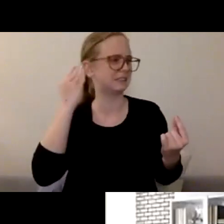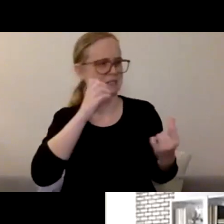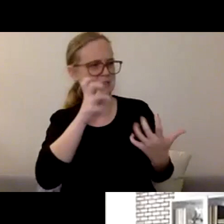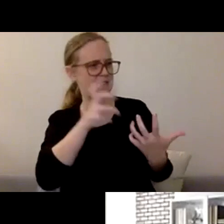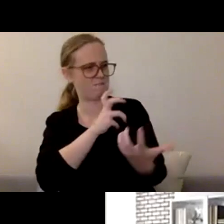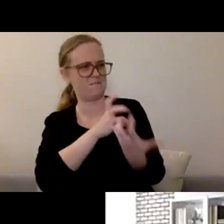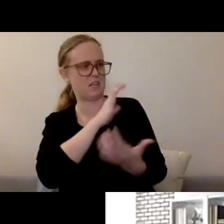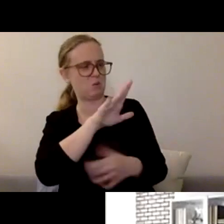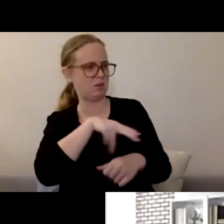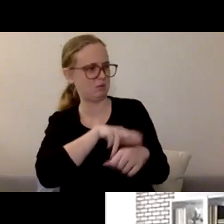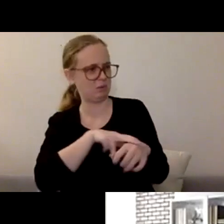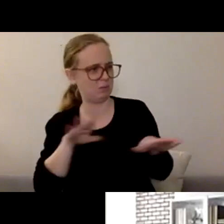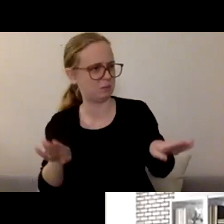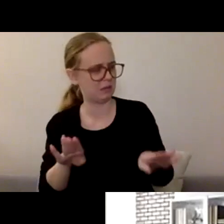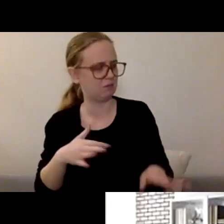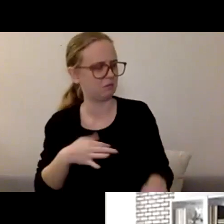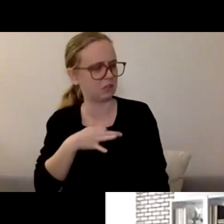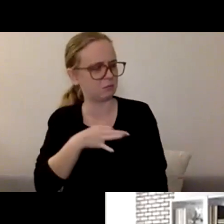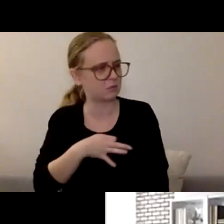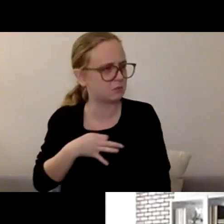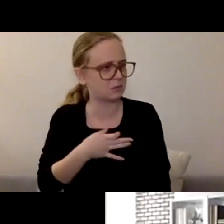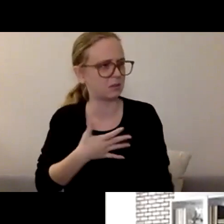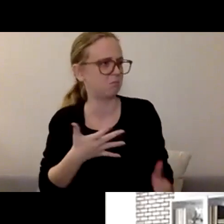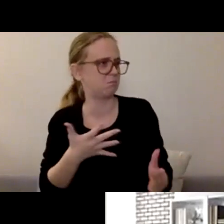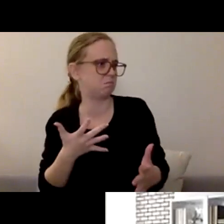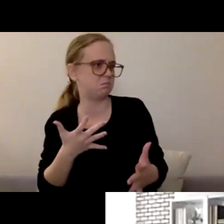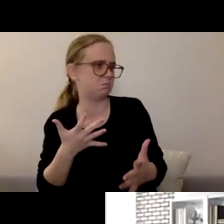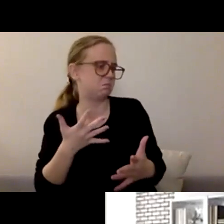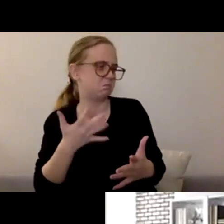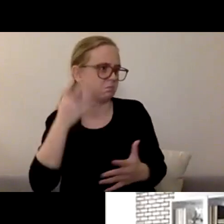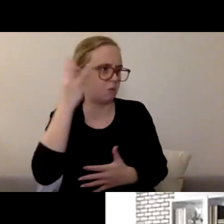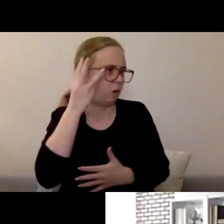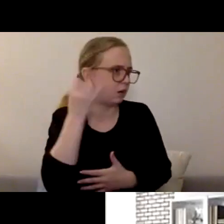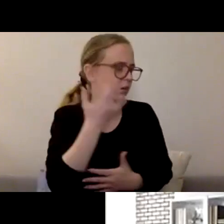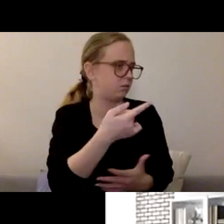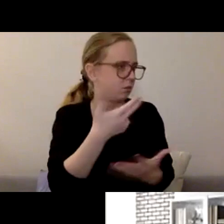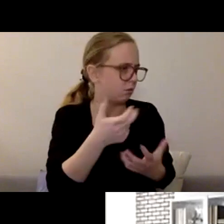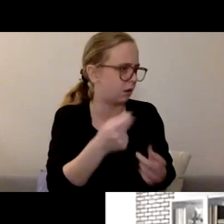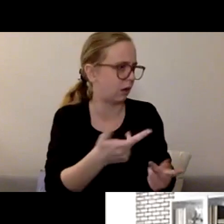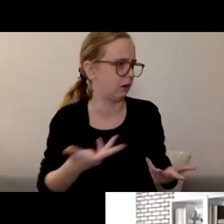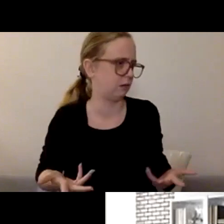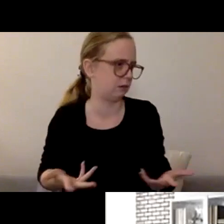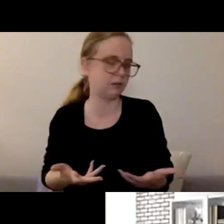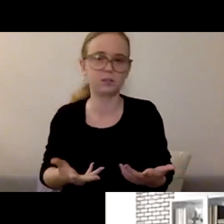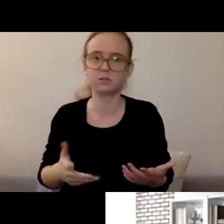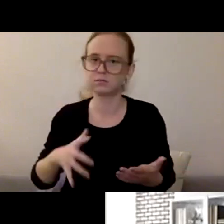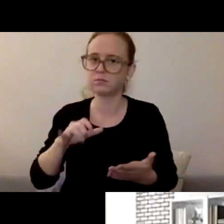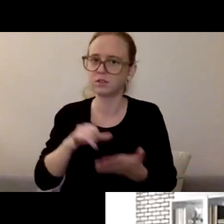and wondering if you're okay." That's a really different feeling and will elicit really different responses than,